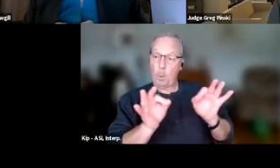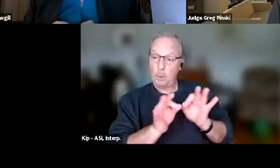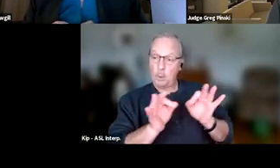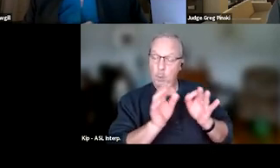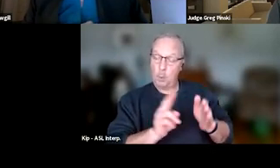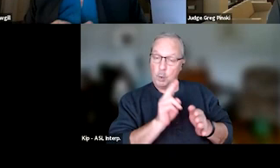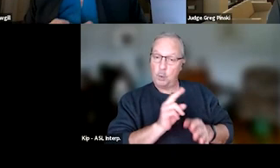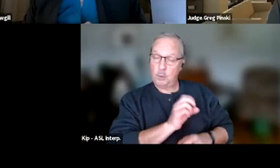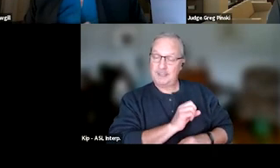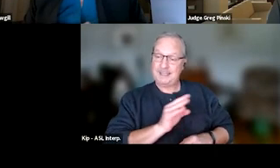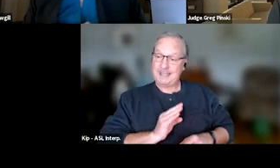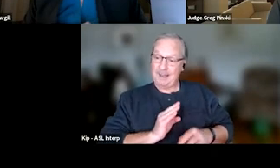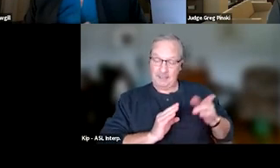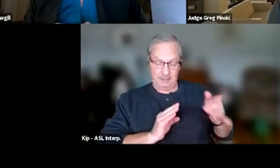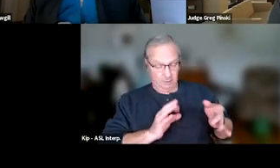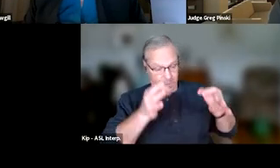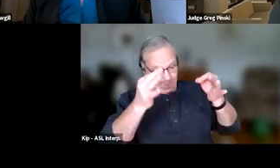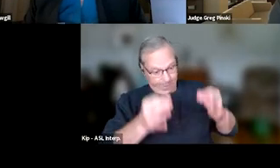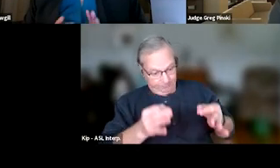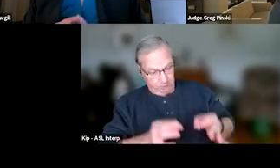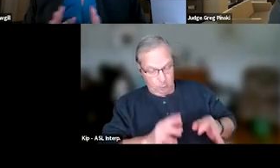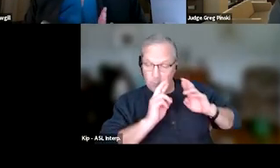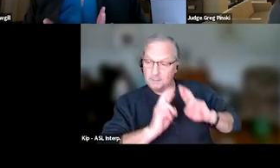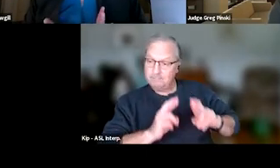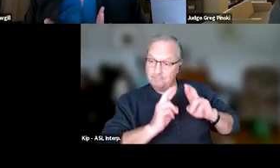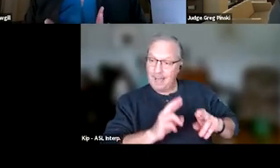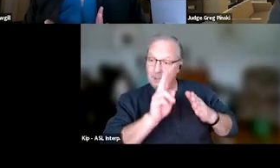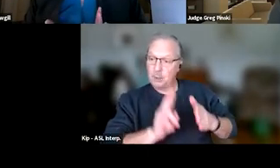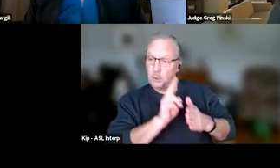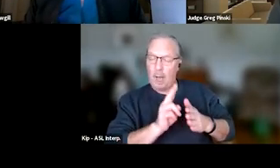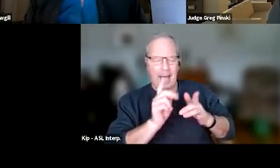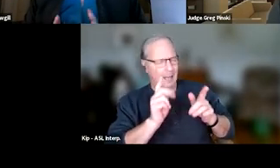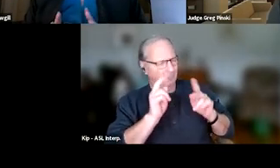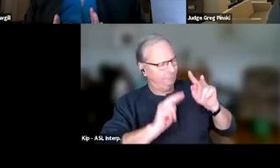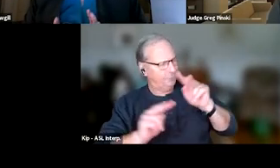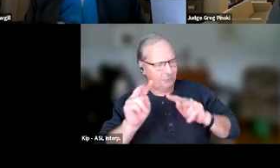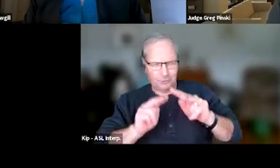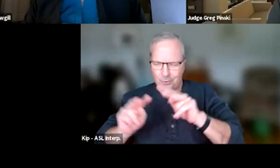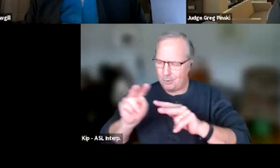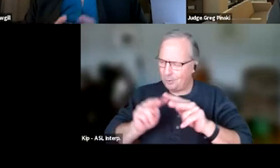to determine what responses we're gonna use. Now, I observe courts all over the United States as a part of my job,